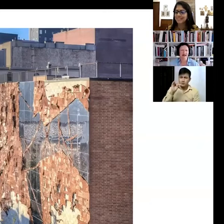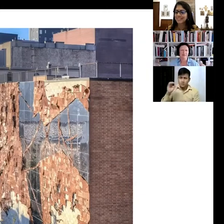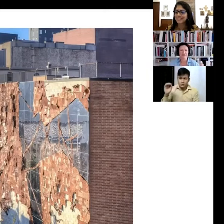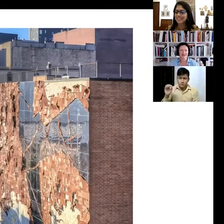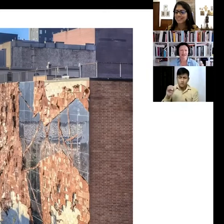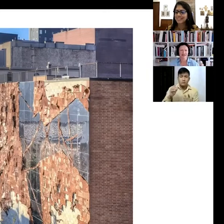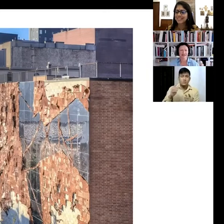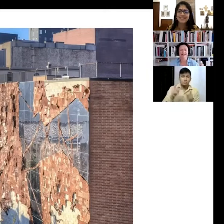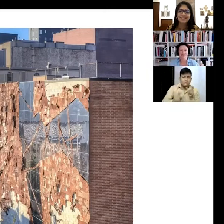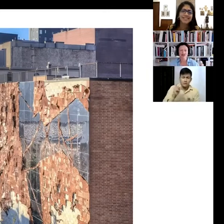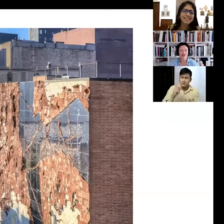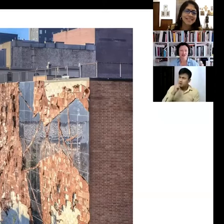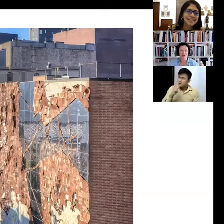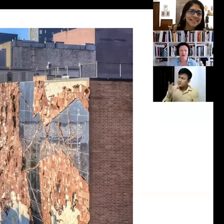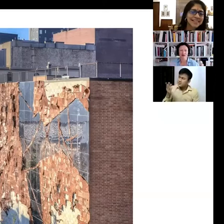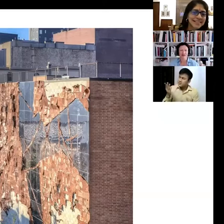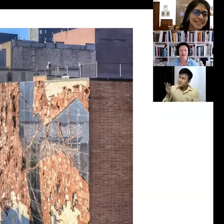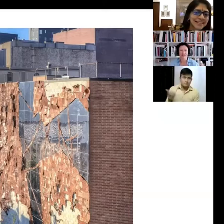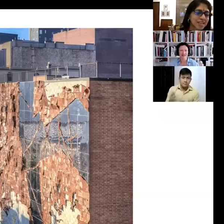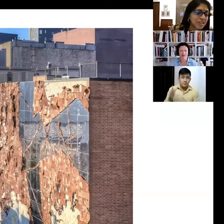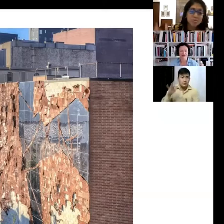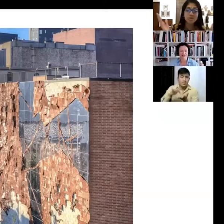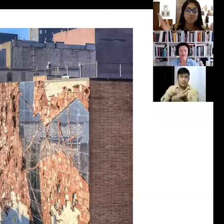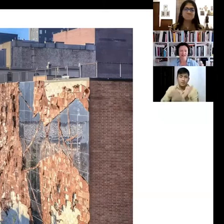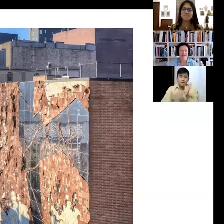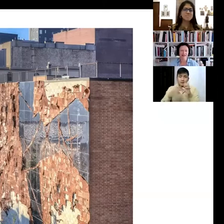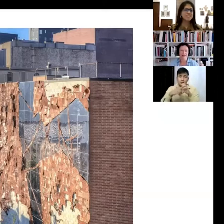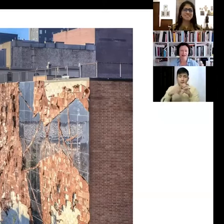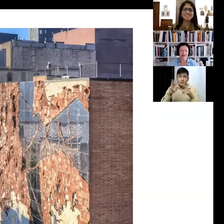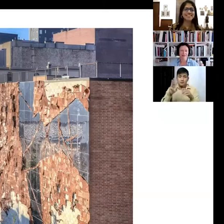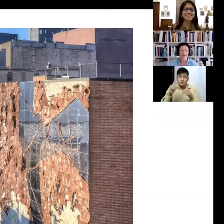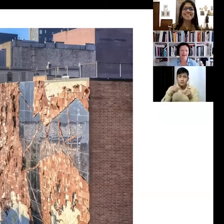number three destination in New York after the Statue of Liberty and the Empire State Building,